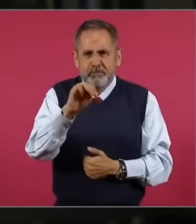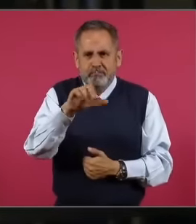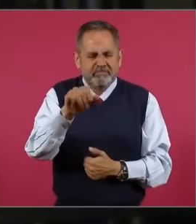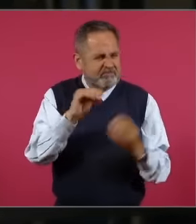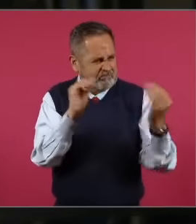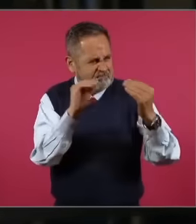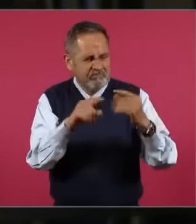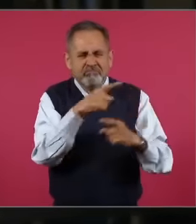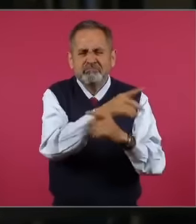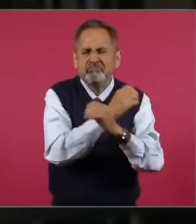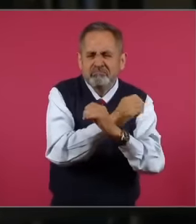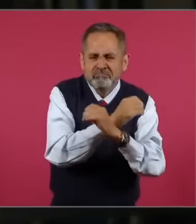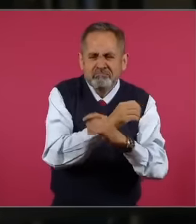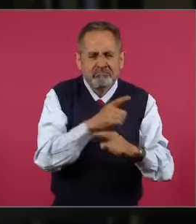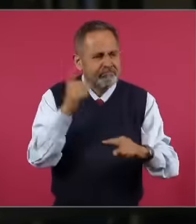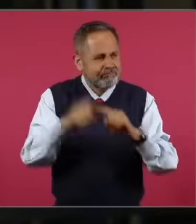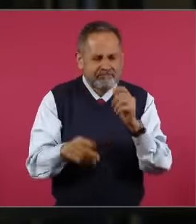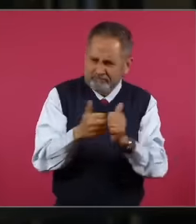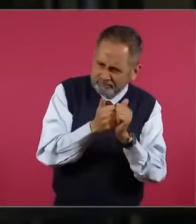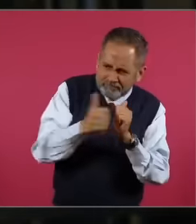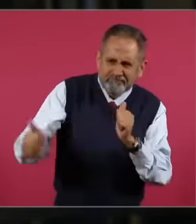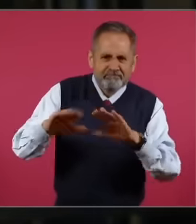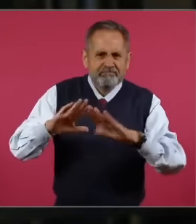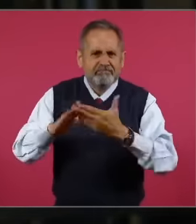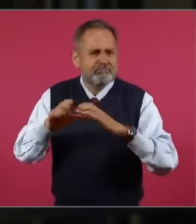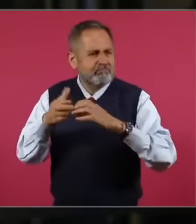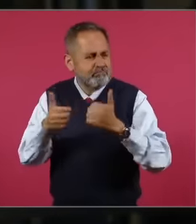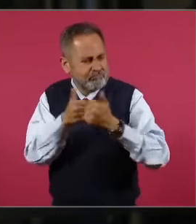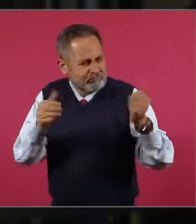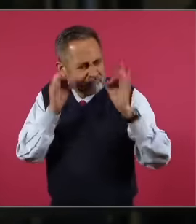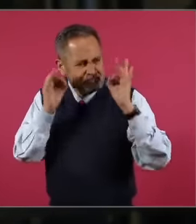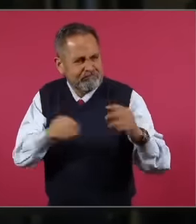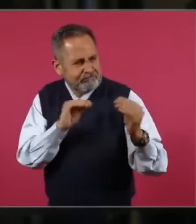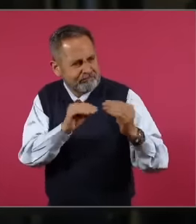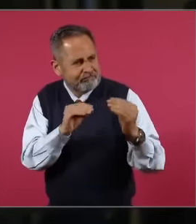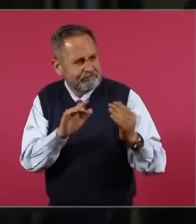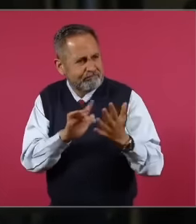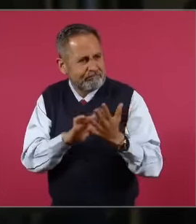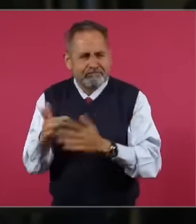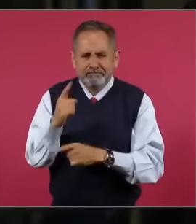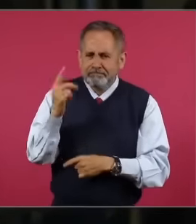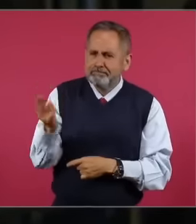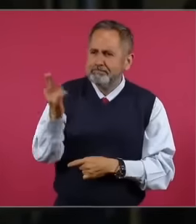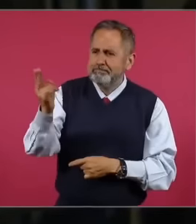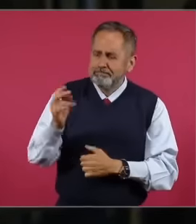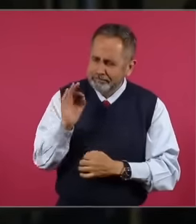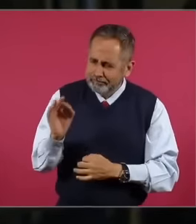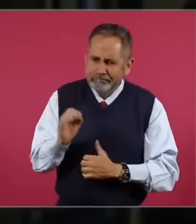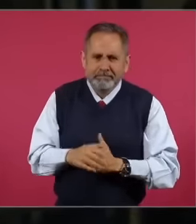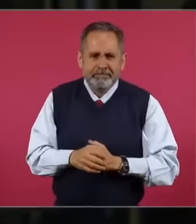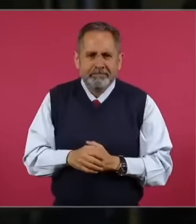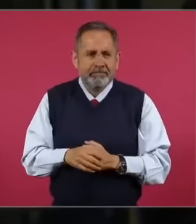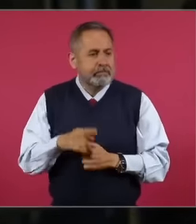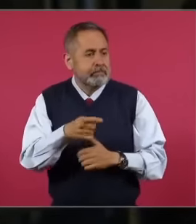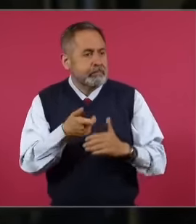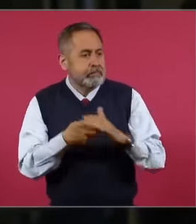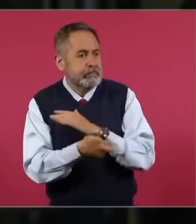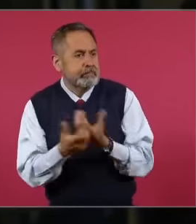deconcentration of capital in the communities in Mexico, the disappearance of cash flows,